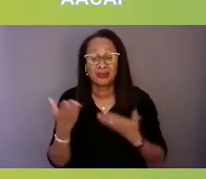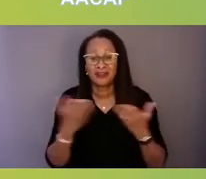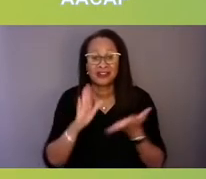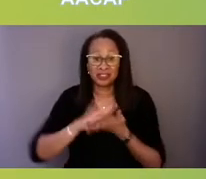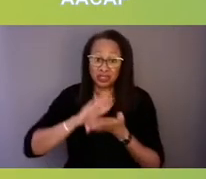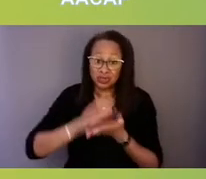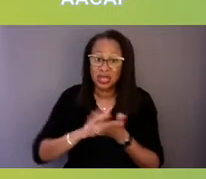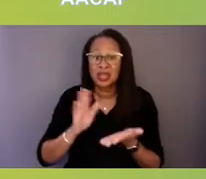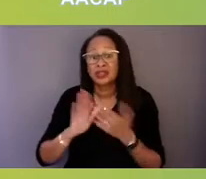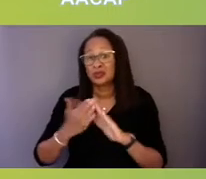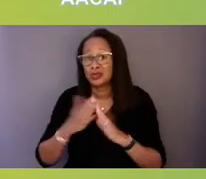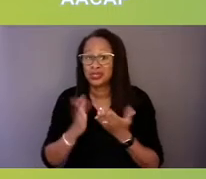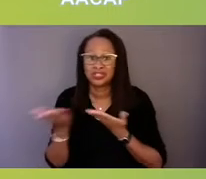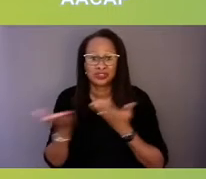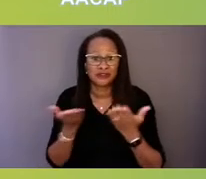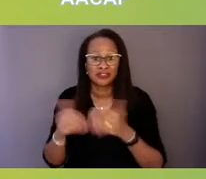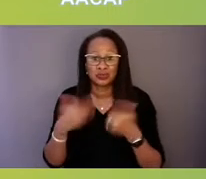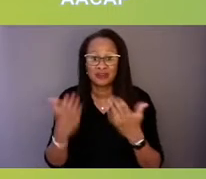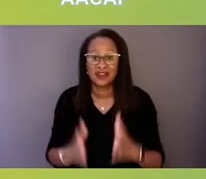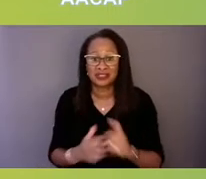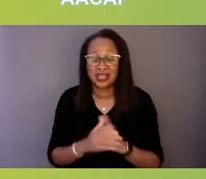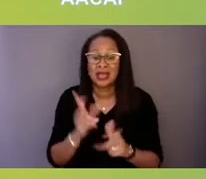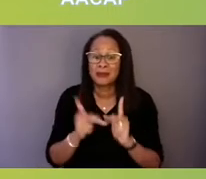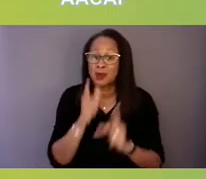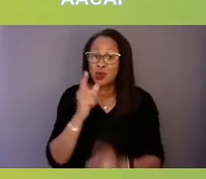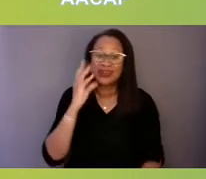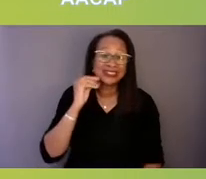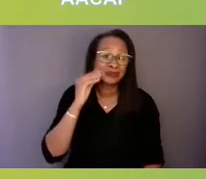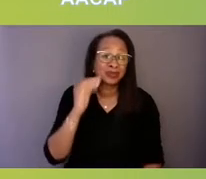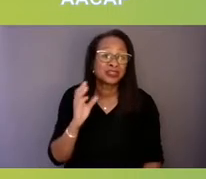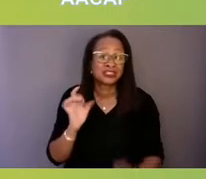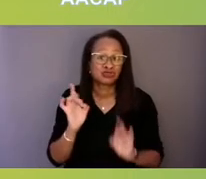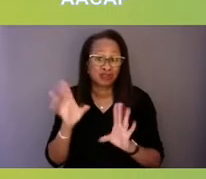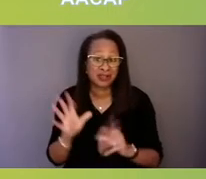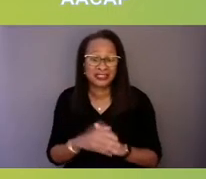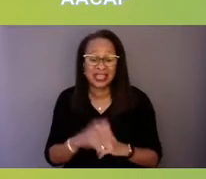people who've actually experienced crisis themselves, faith-based communities, the community--